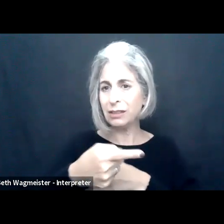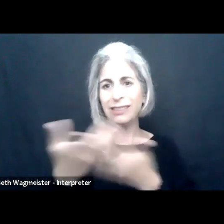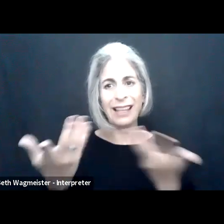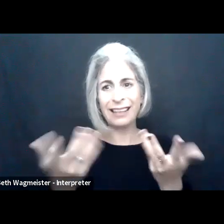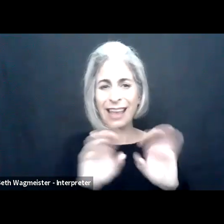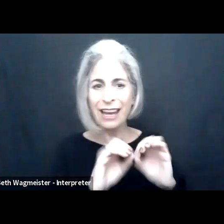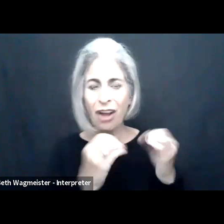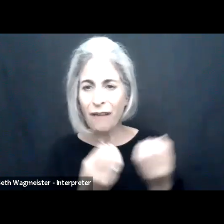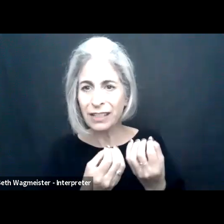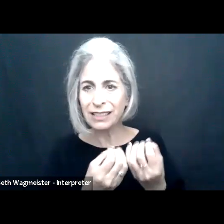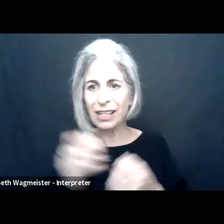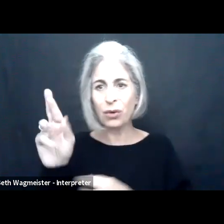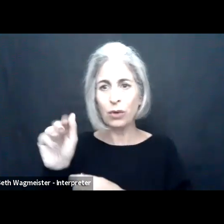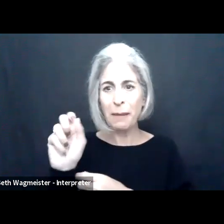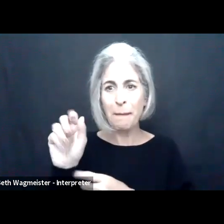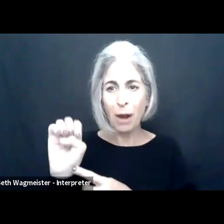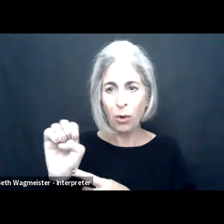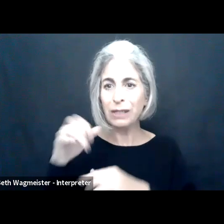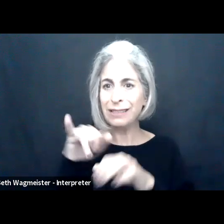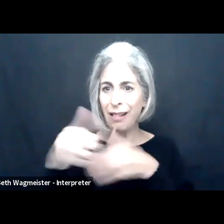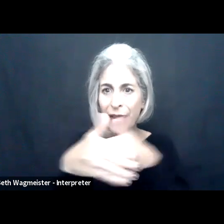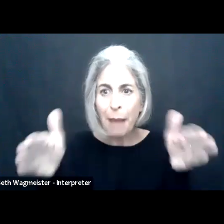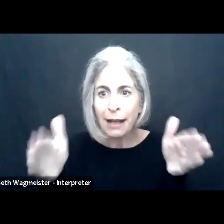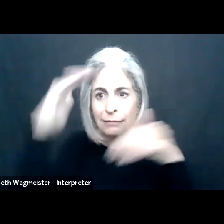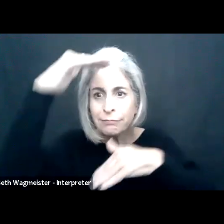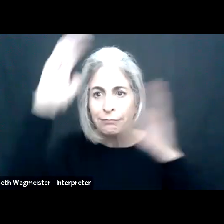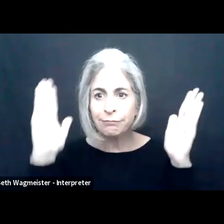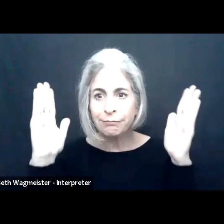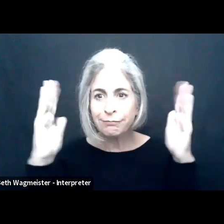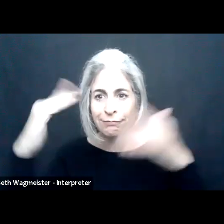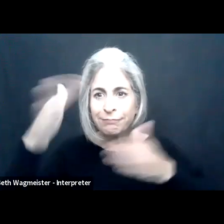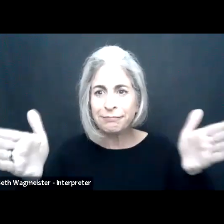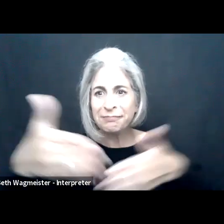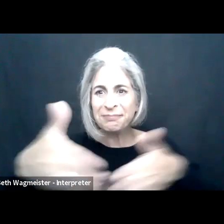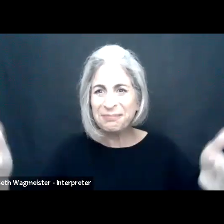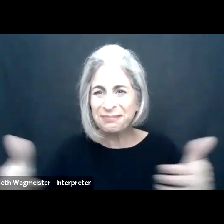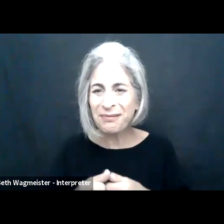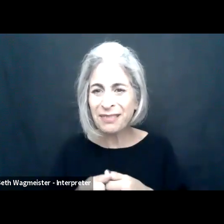And you'll see here, though, the result on this page is the icon of an office. We're remote, but to what end?